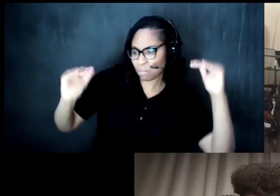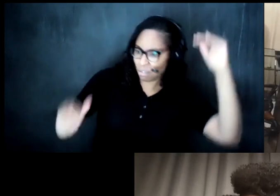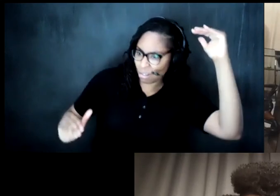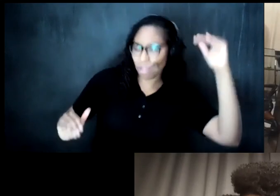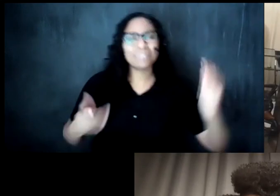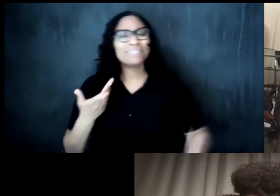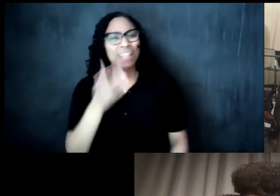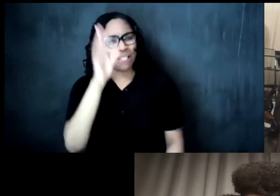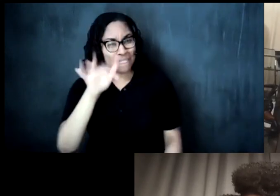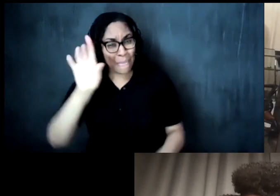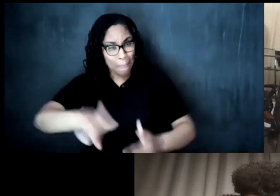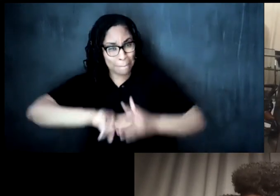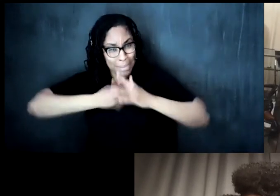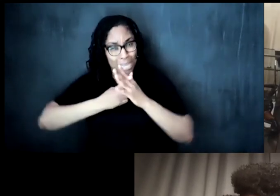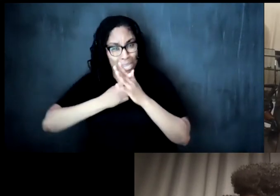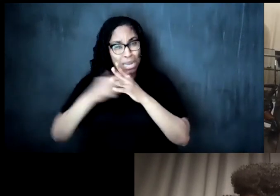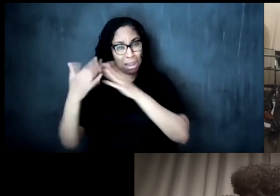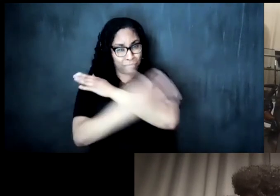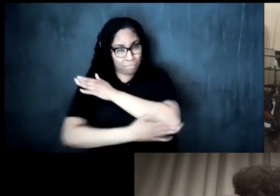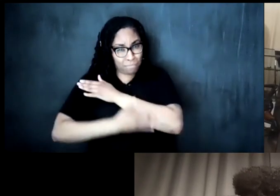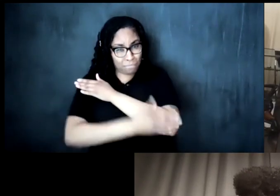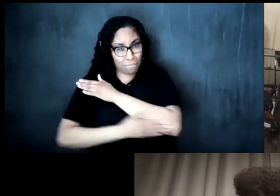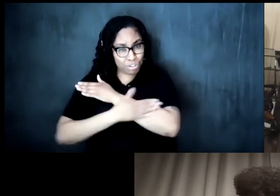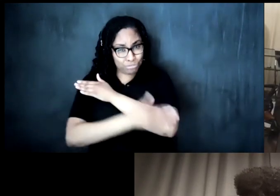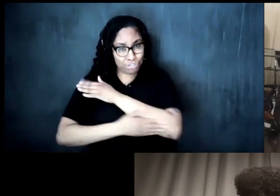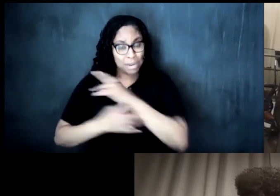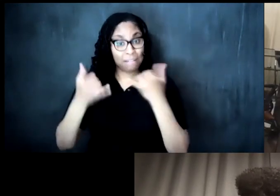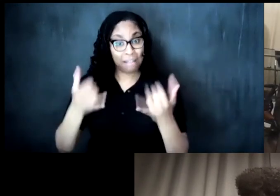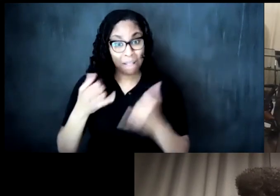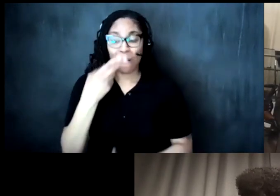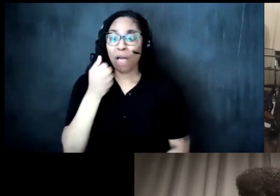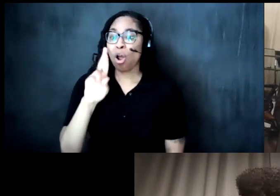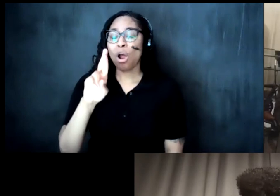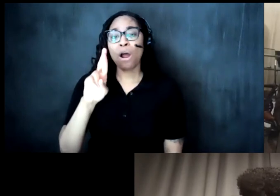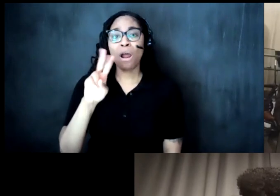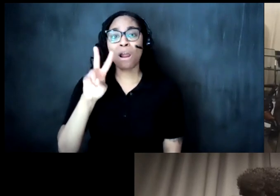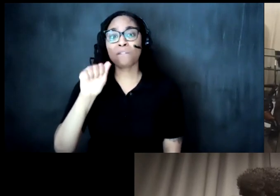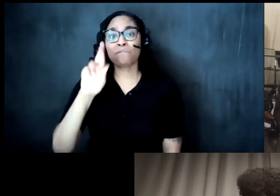the beginning of this country harvard was one of the important states of that knowledge production